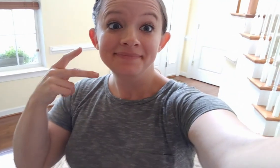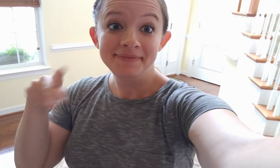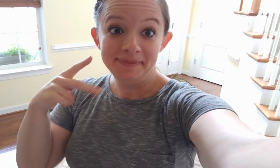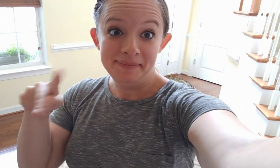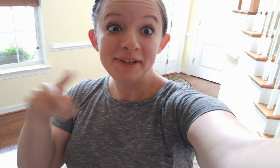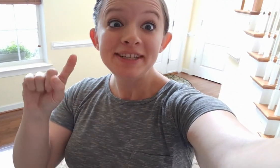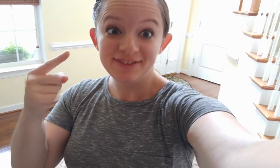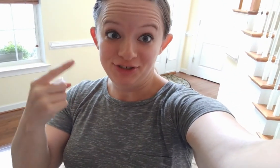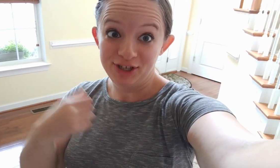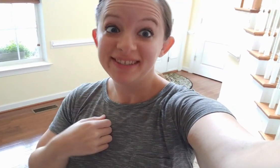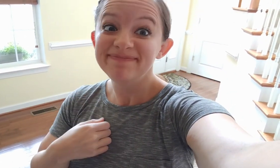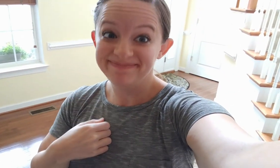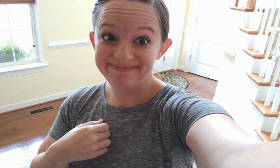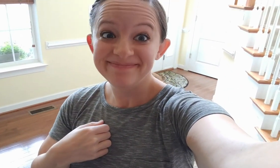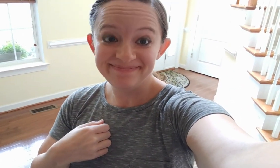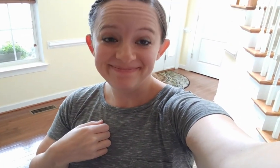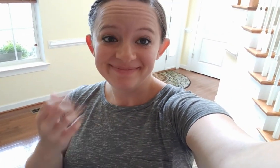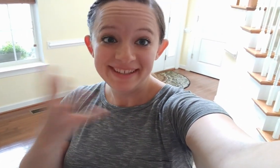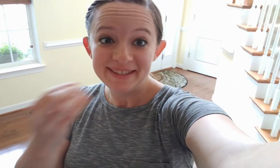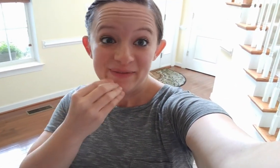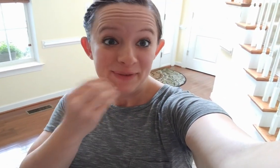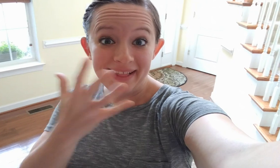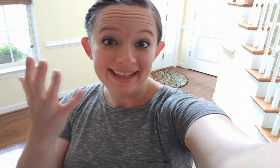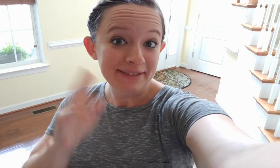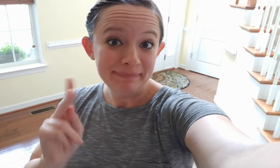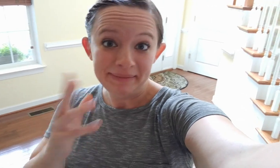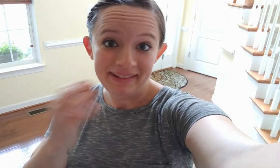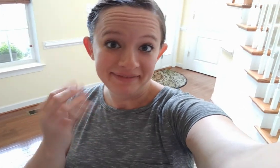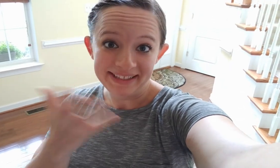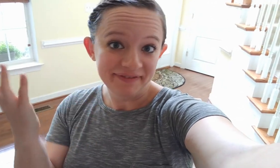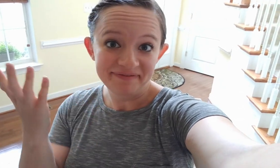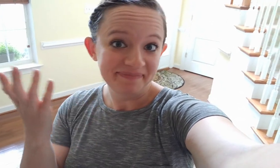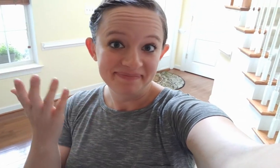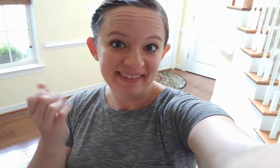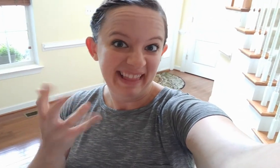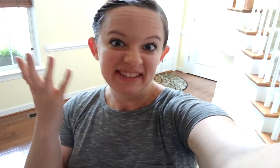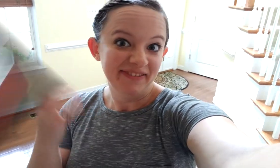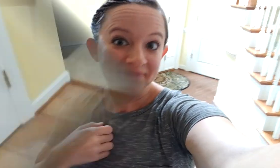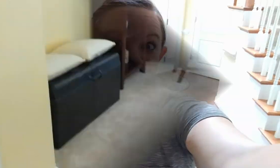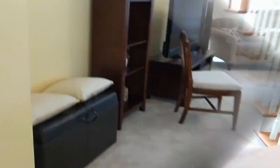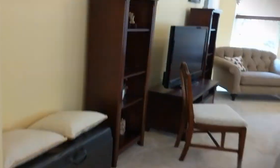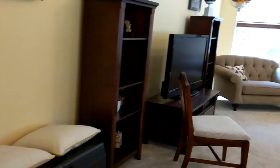The party has started. Lot of food, lot of people, and lots of stuff.